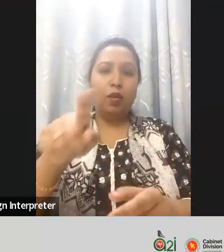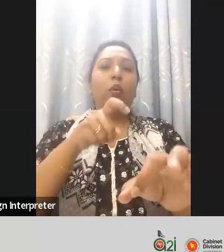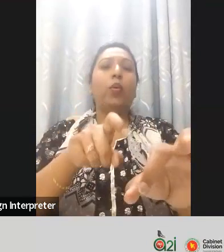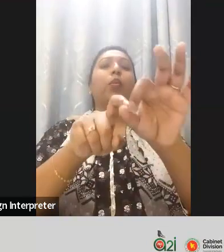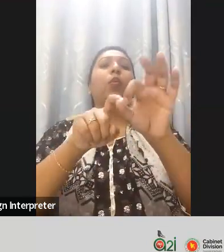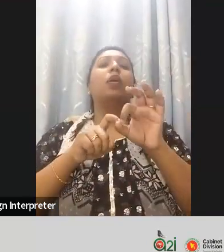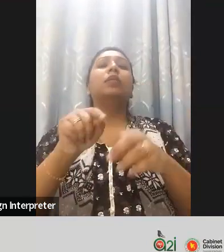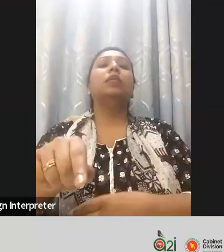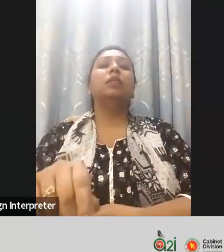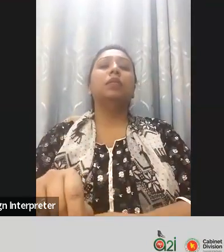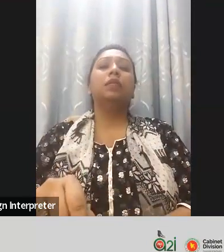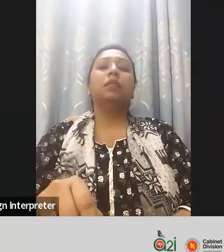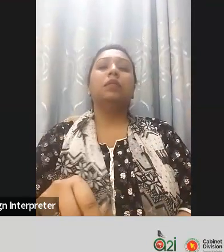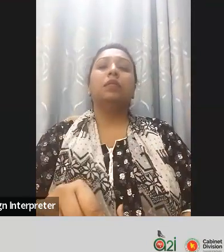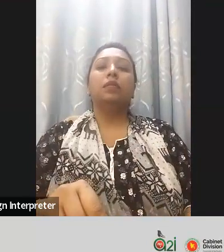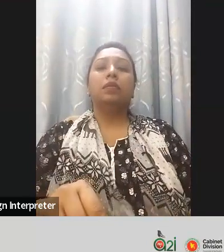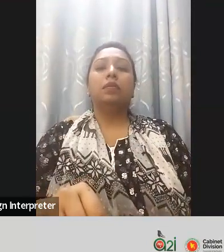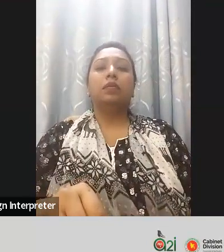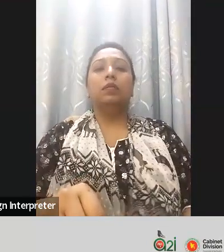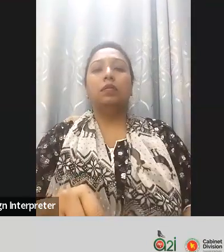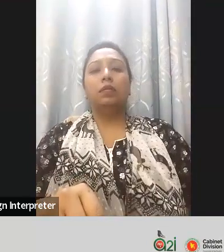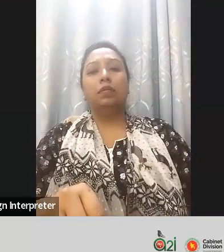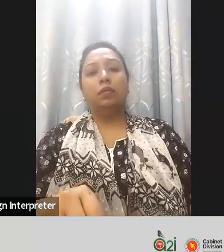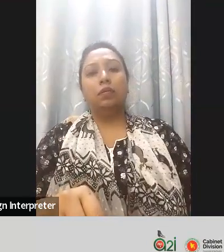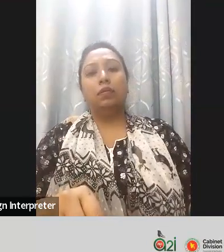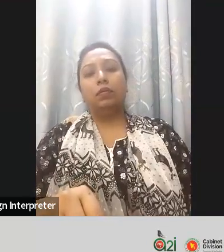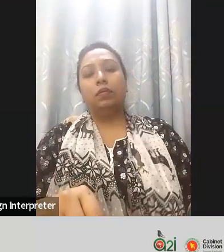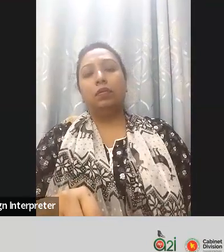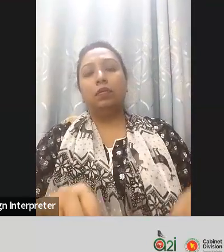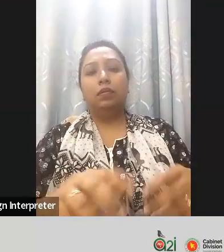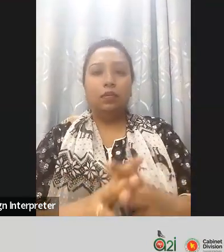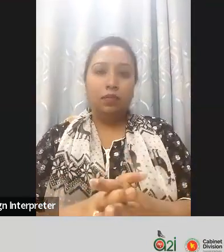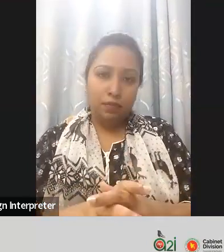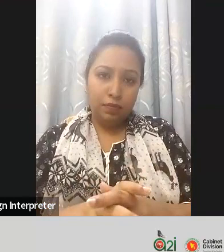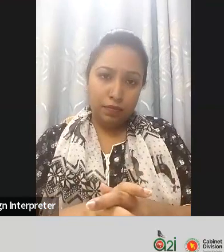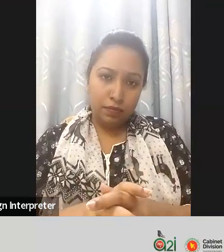For any products or Goods that we actually import it falls under some kind of an HS